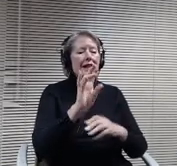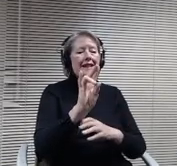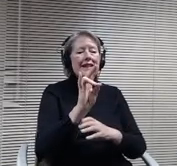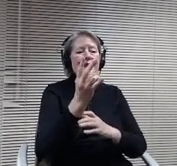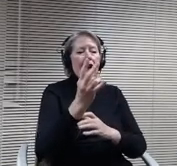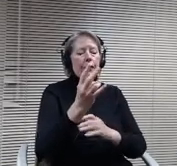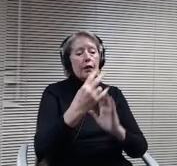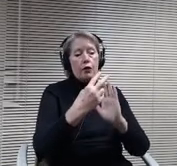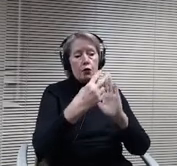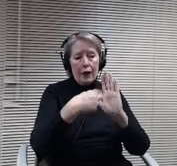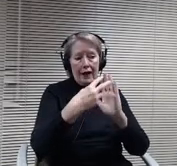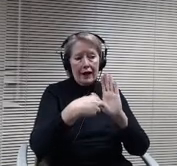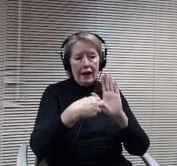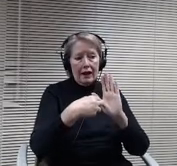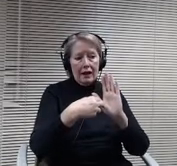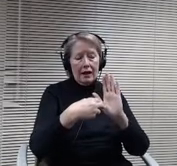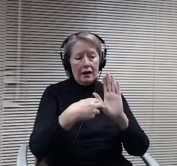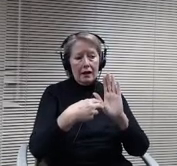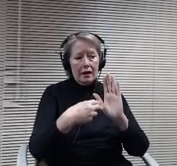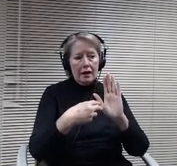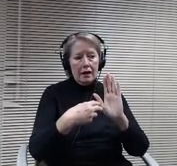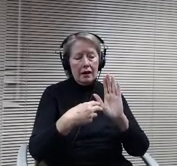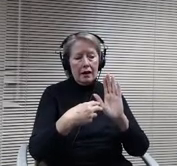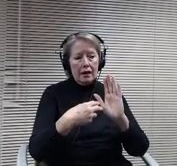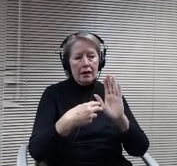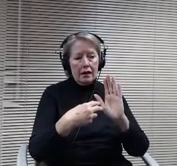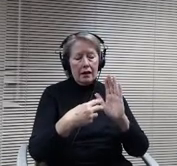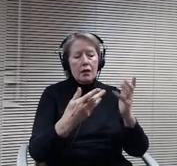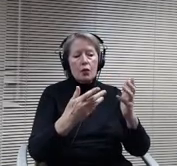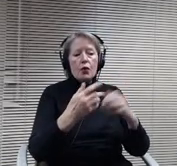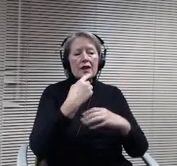As was mentioned before, it's gone through some changes and